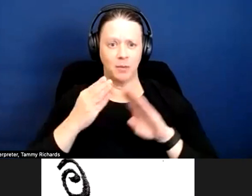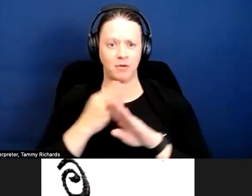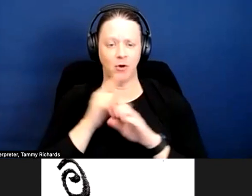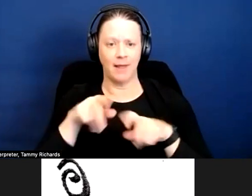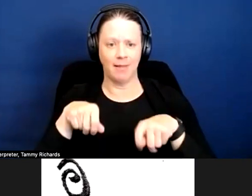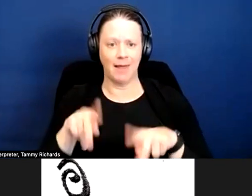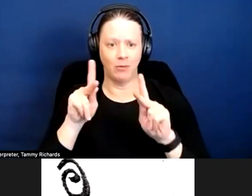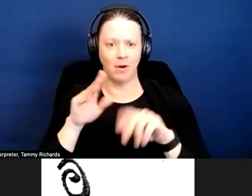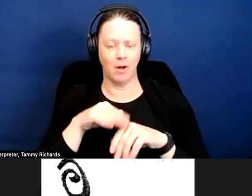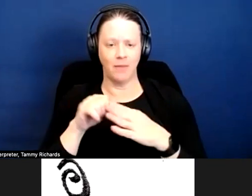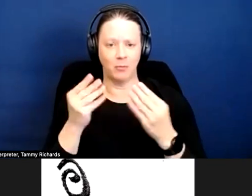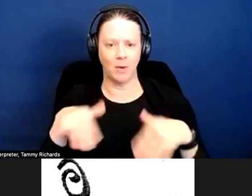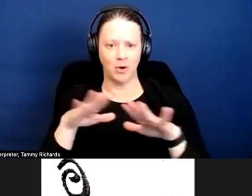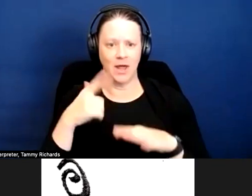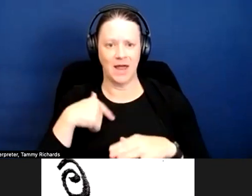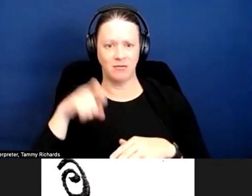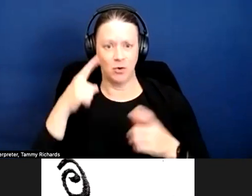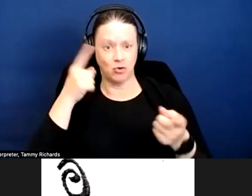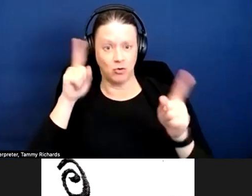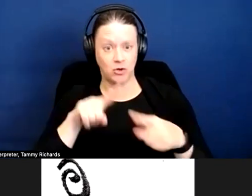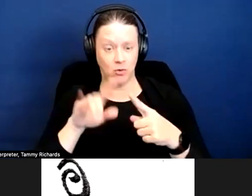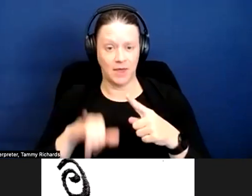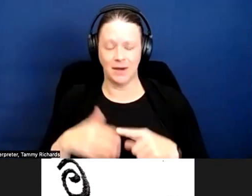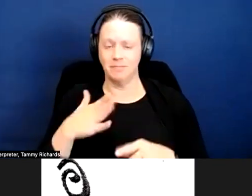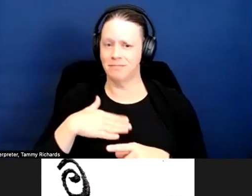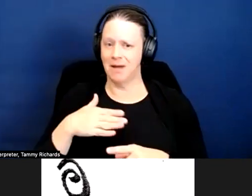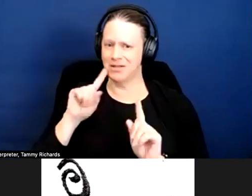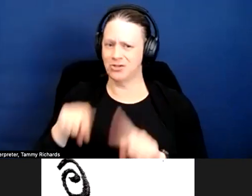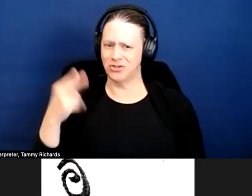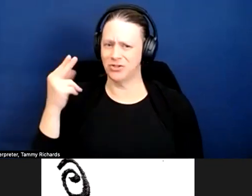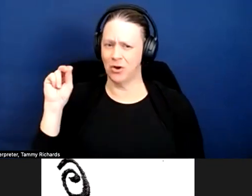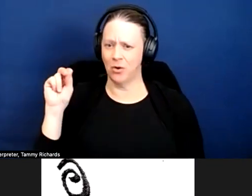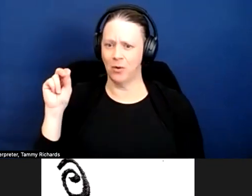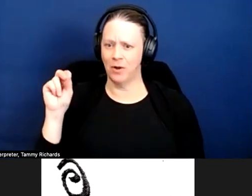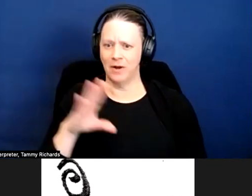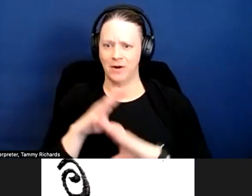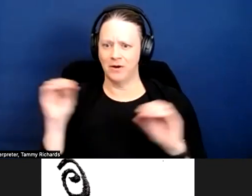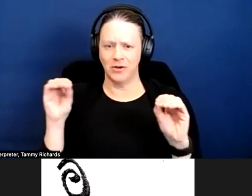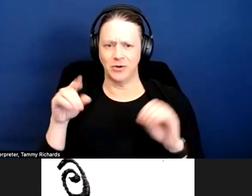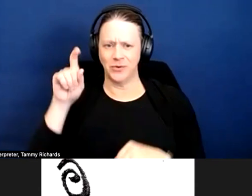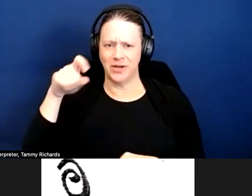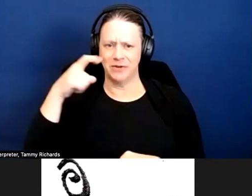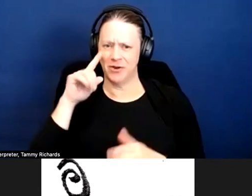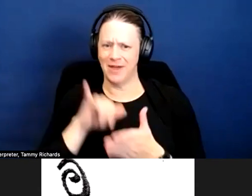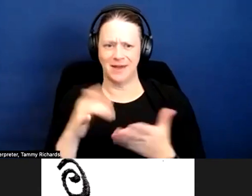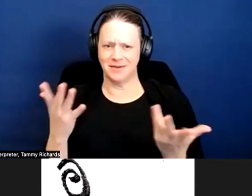Is that something I have to agree to? My answer would be no. There's no need for that.